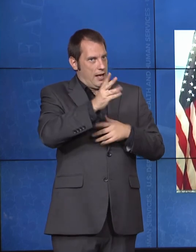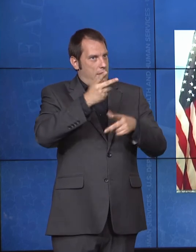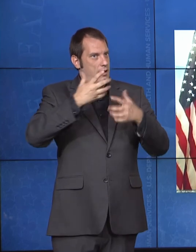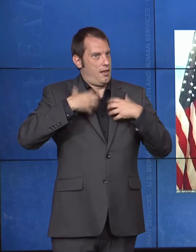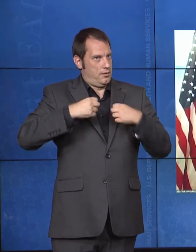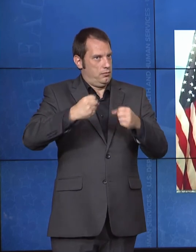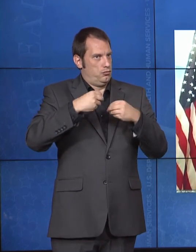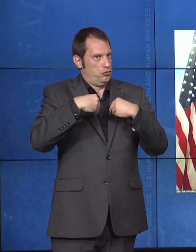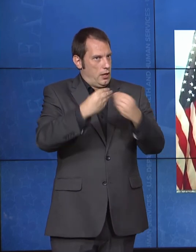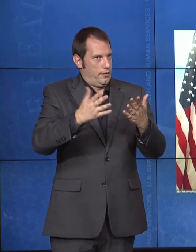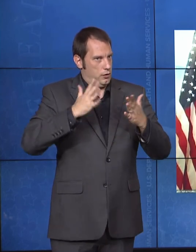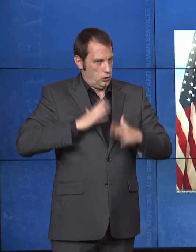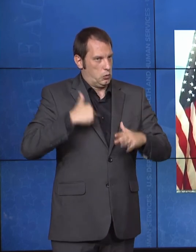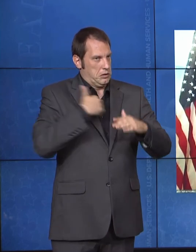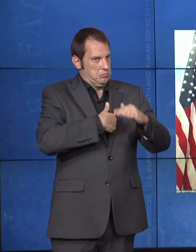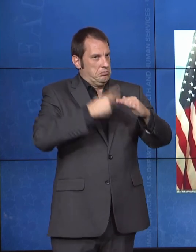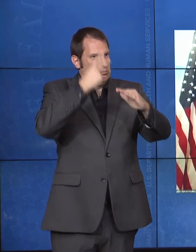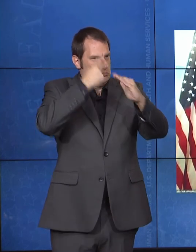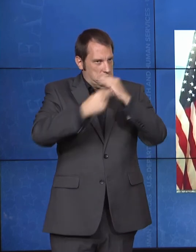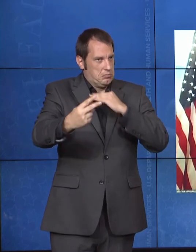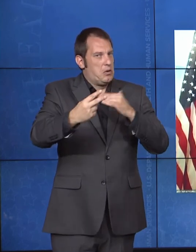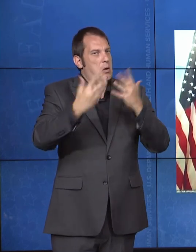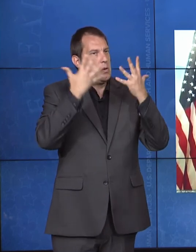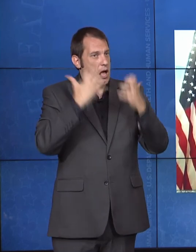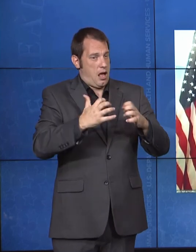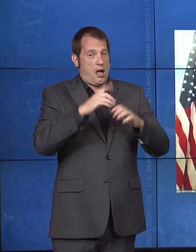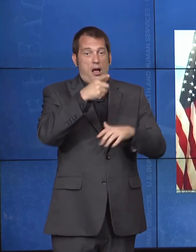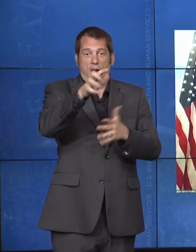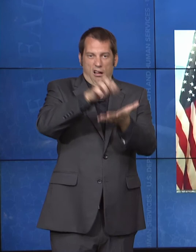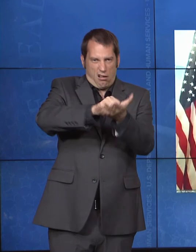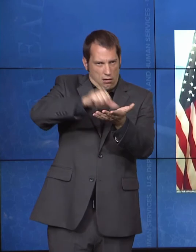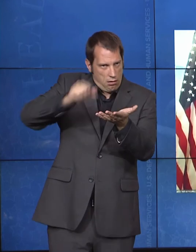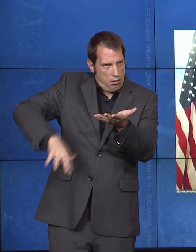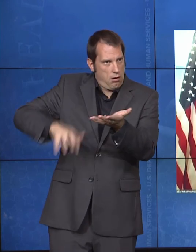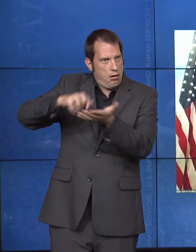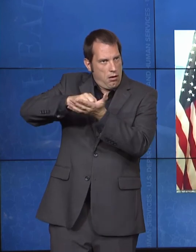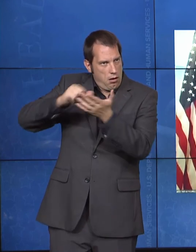Our goal is to break down barriers to care for all of our patients regardless of ability,